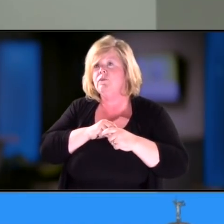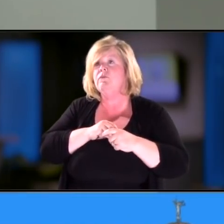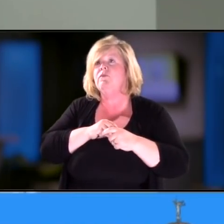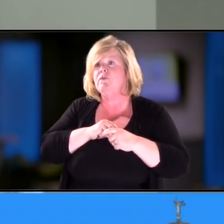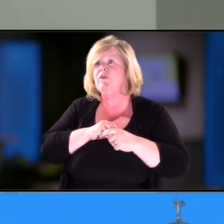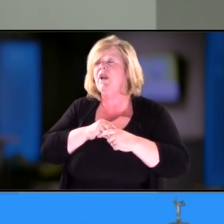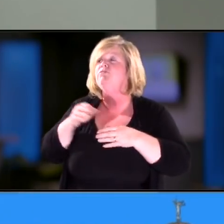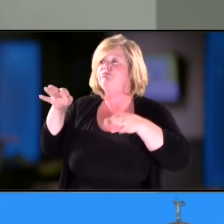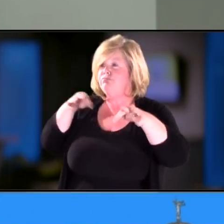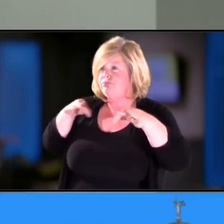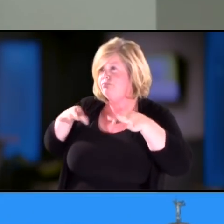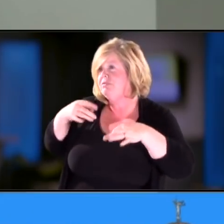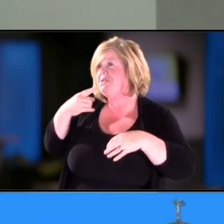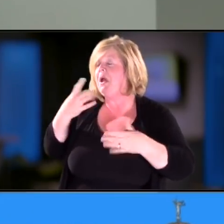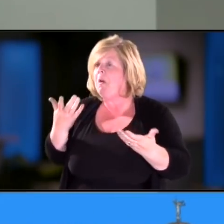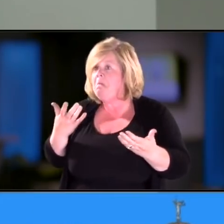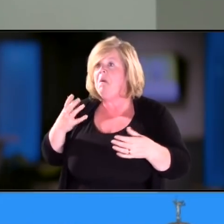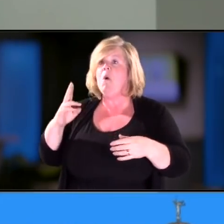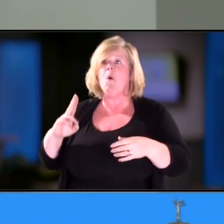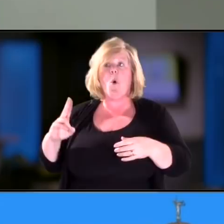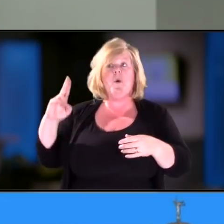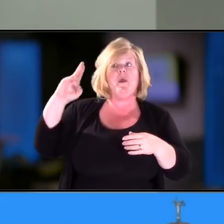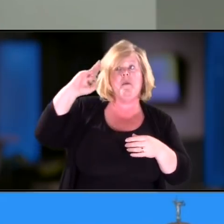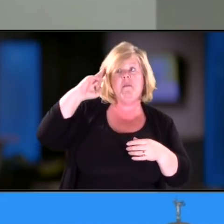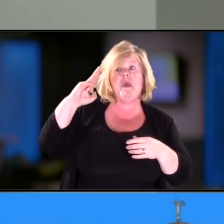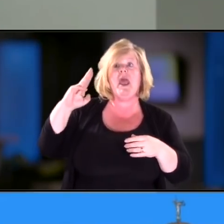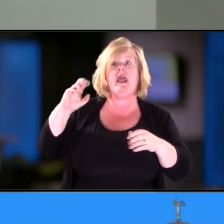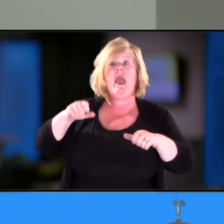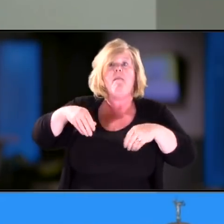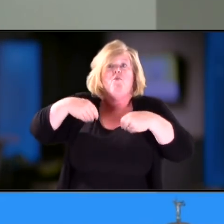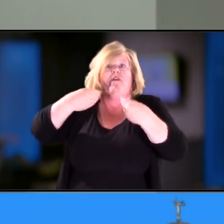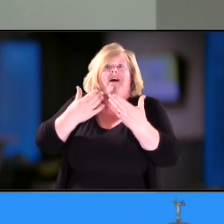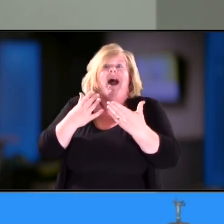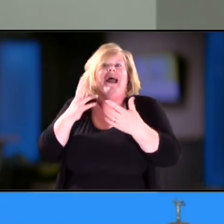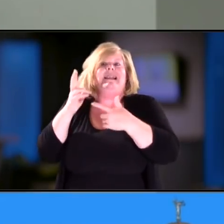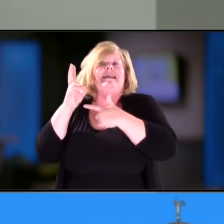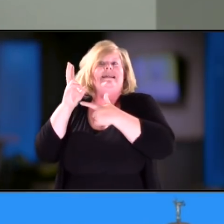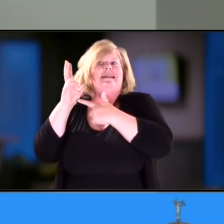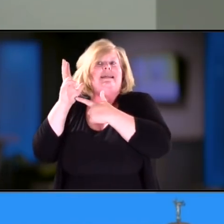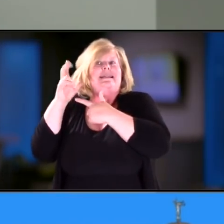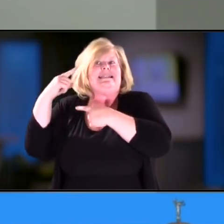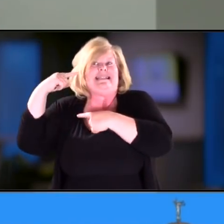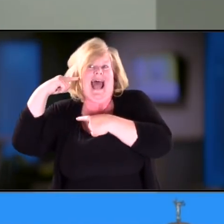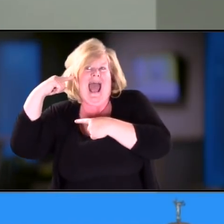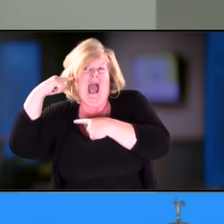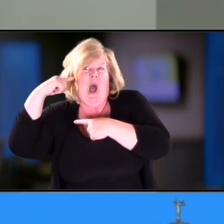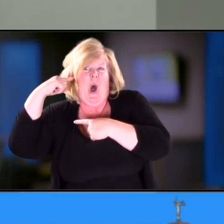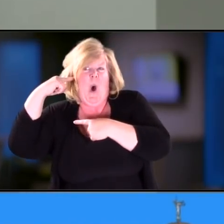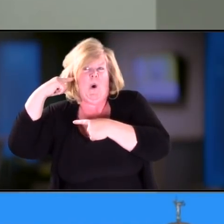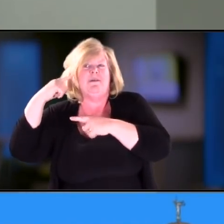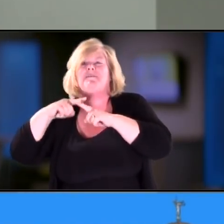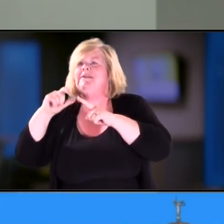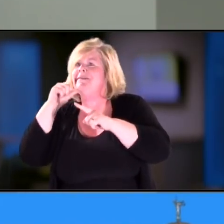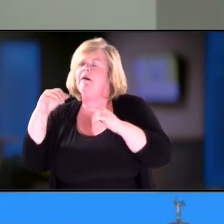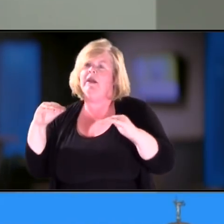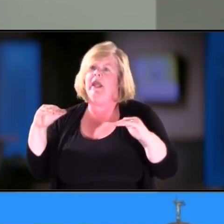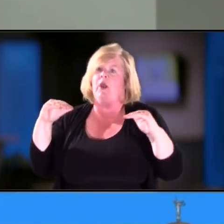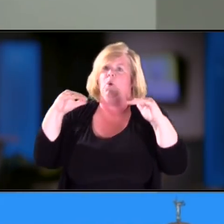cochlear can give sound and hearing, but it's not like how we hear.